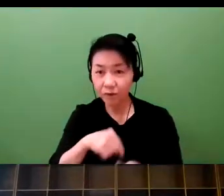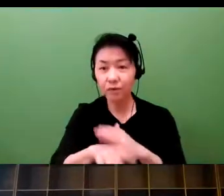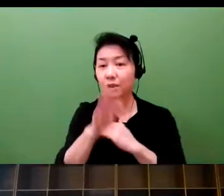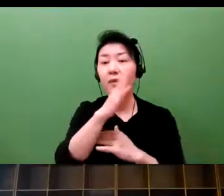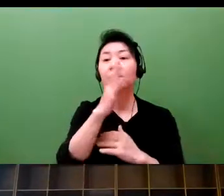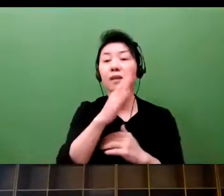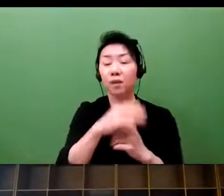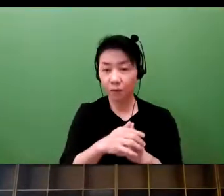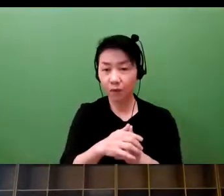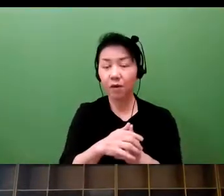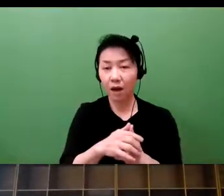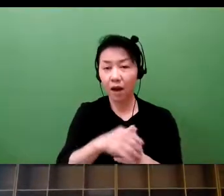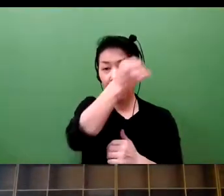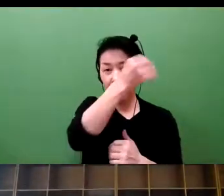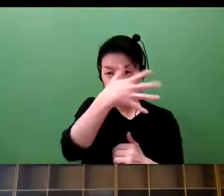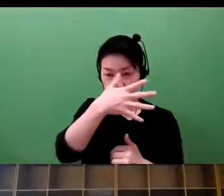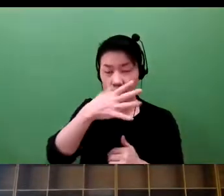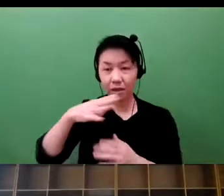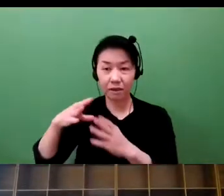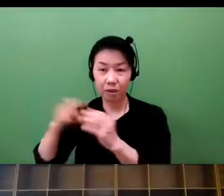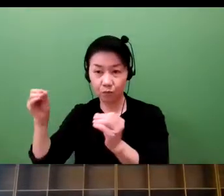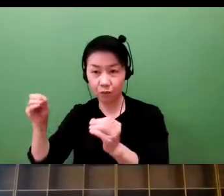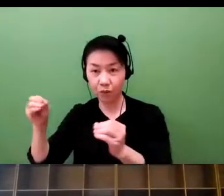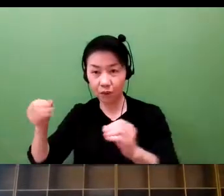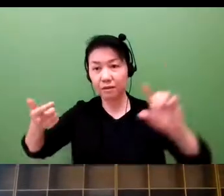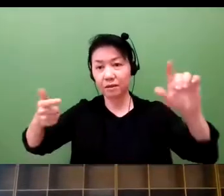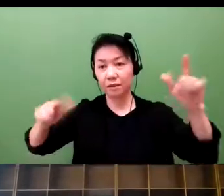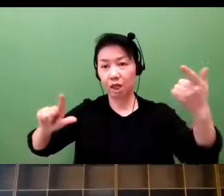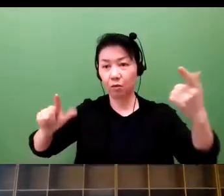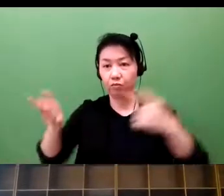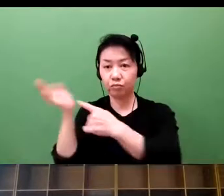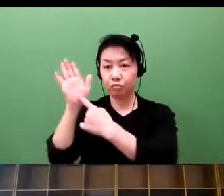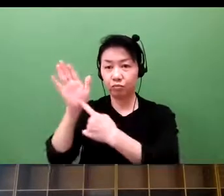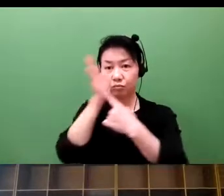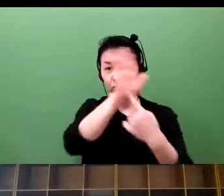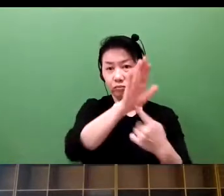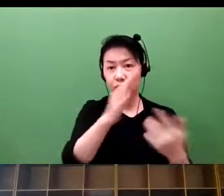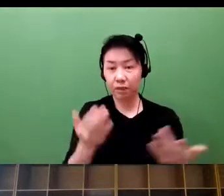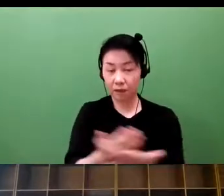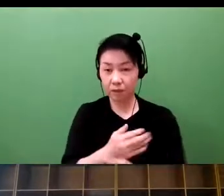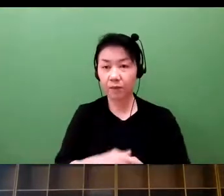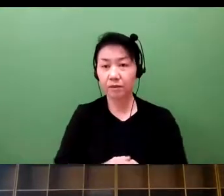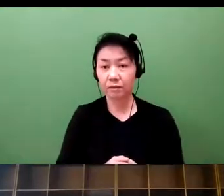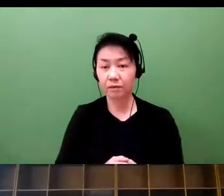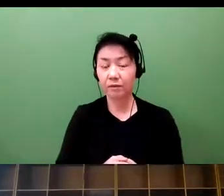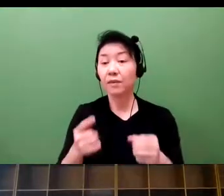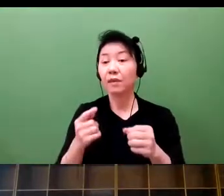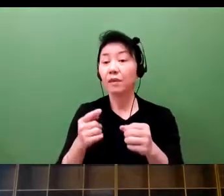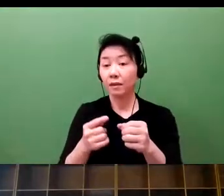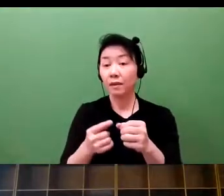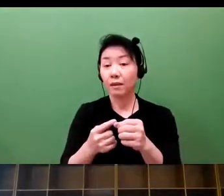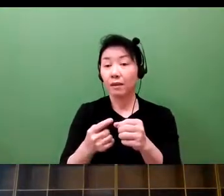very characteristically the very contrasting approaches taken to health tech funding, U.S. and Japan.